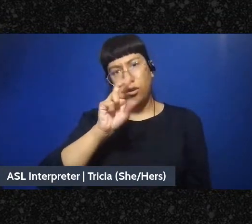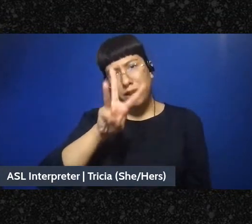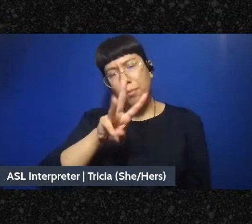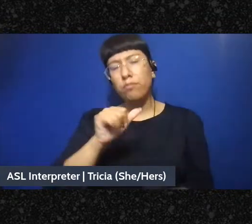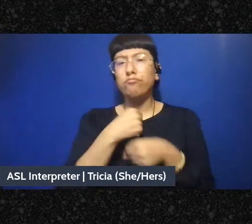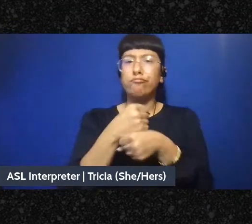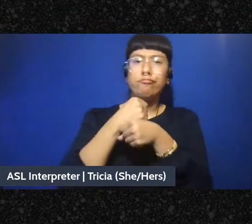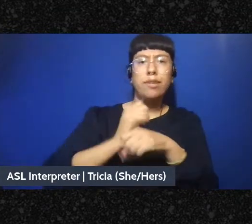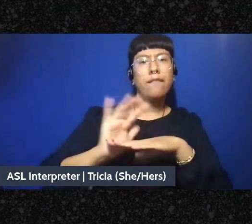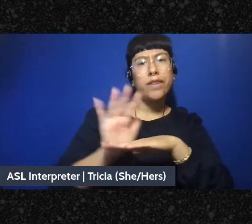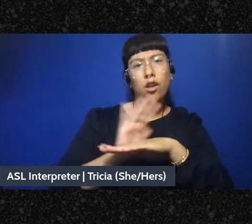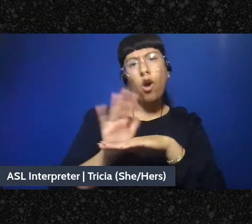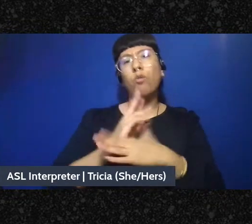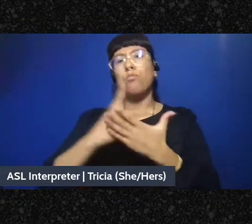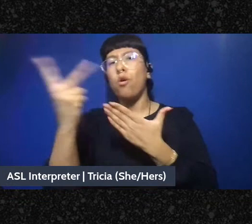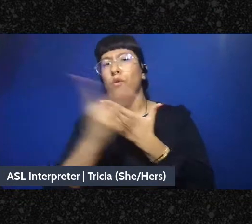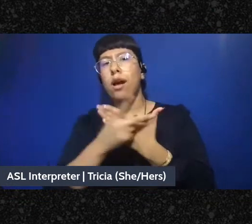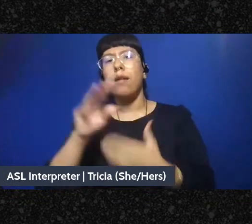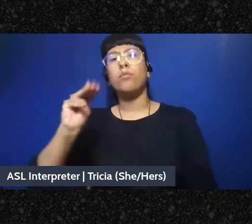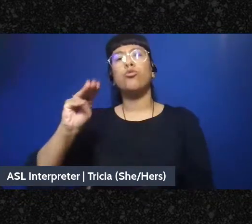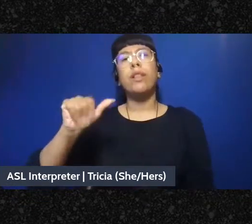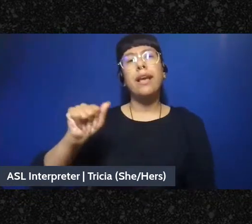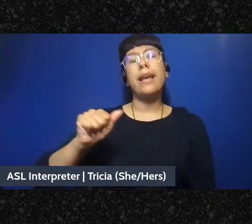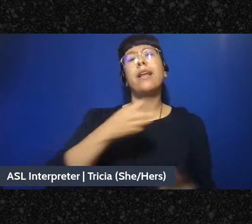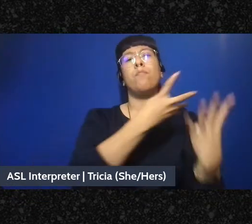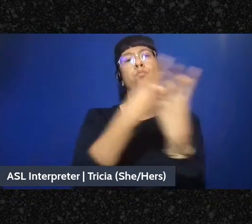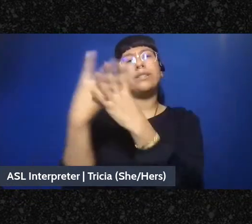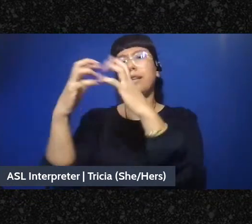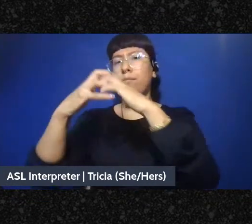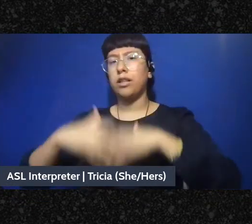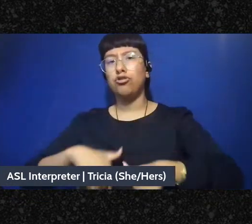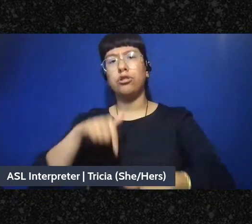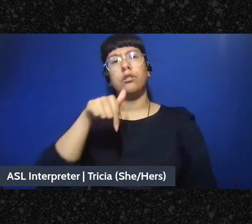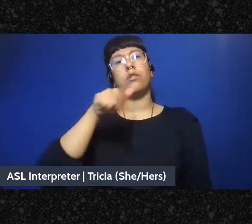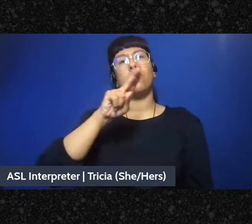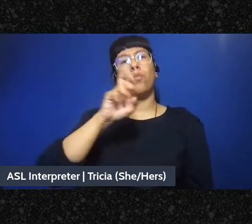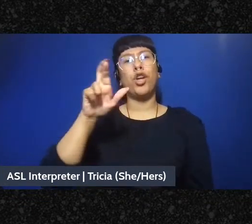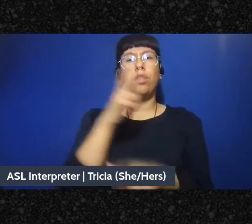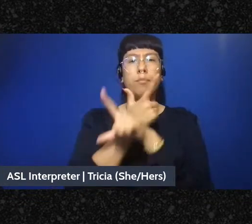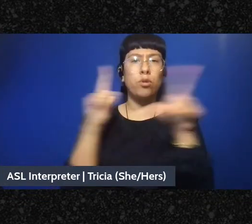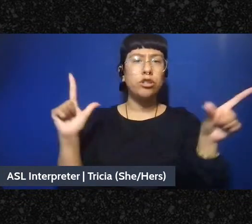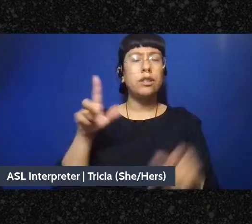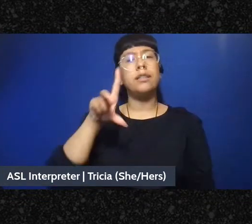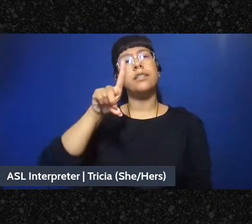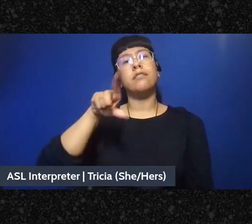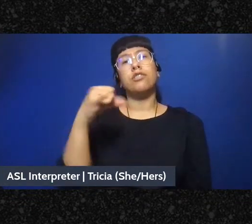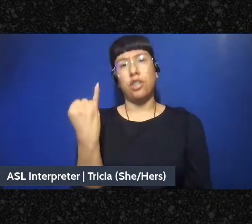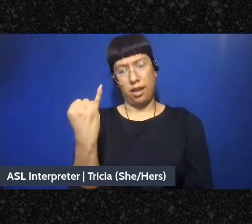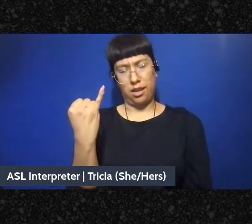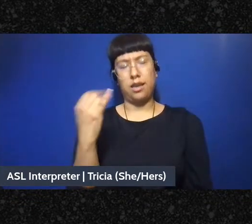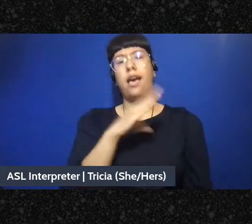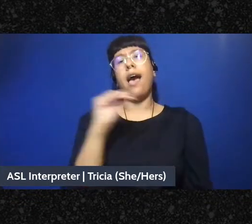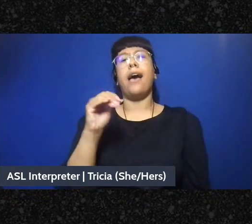on mutual aid, prison abolition, queer liberation, disability justice, and transformative justice.